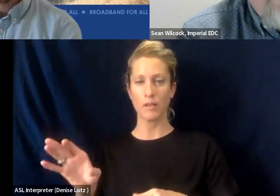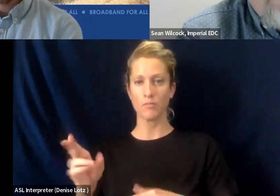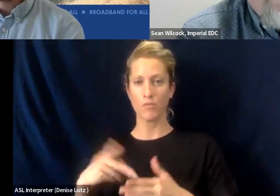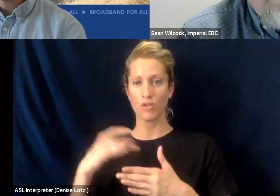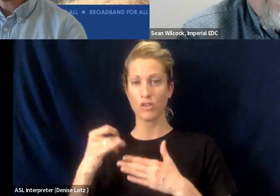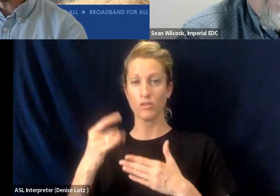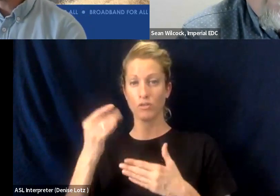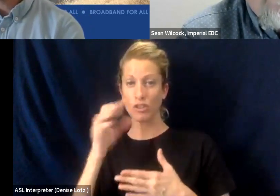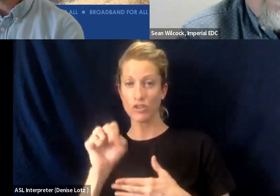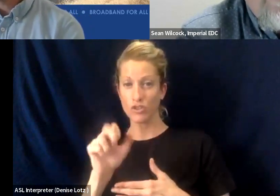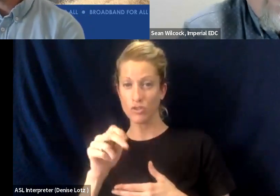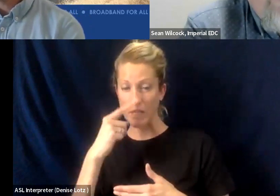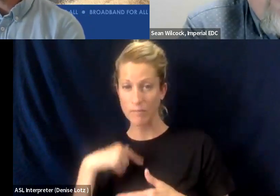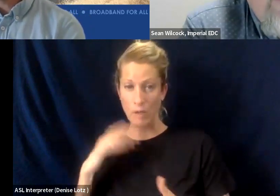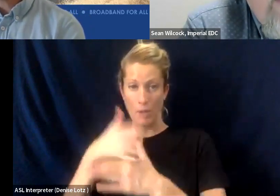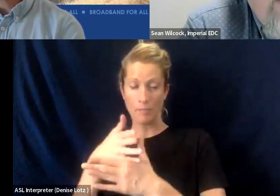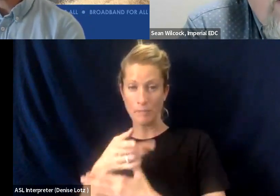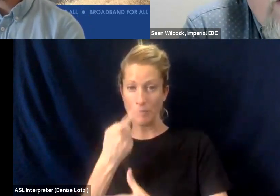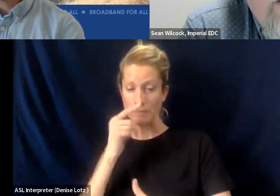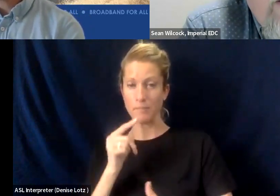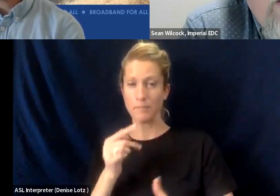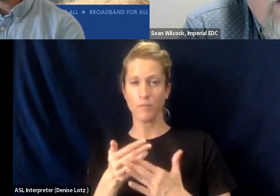Lithium Valley.